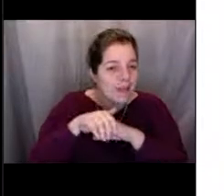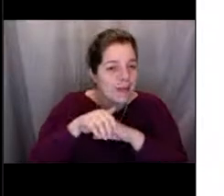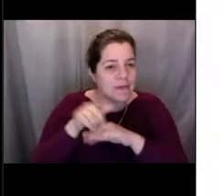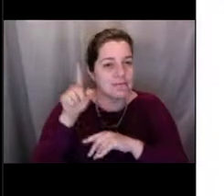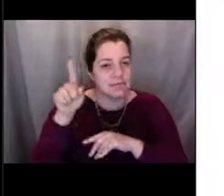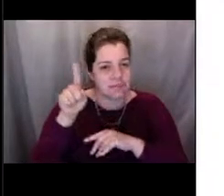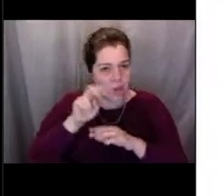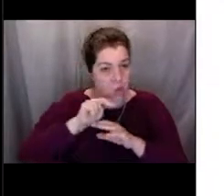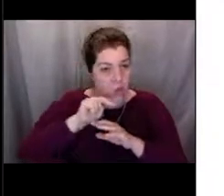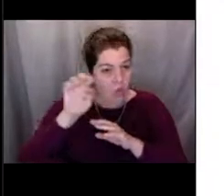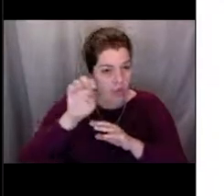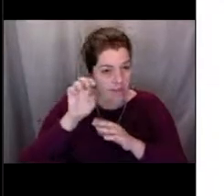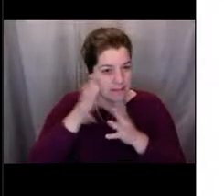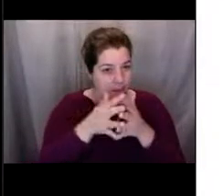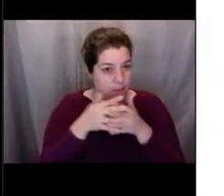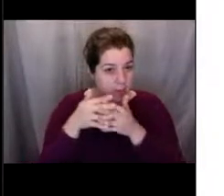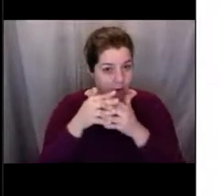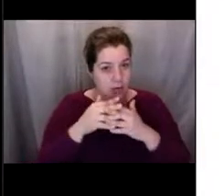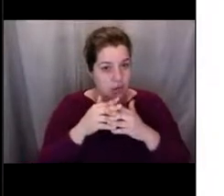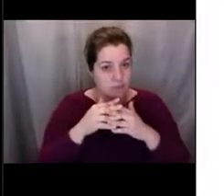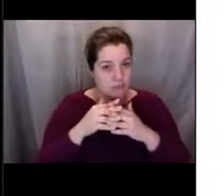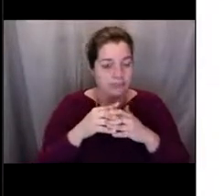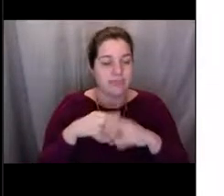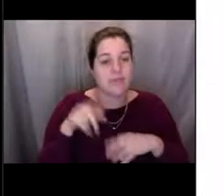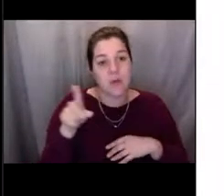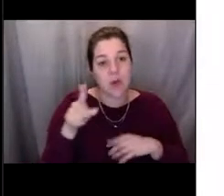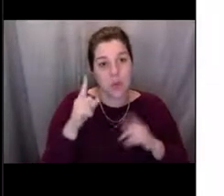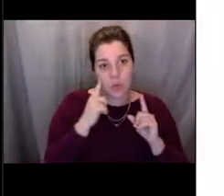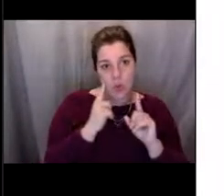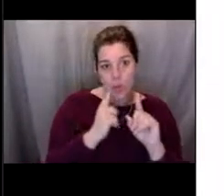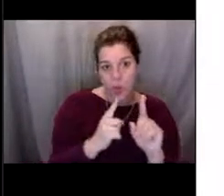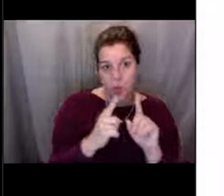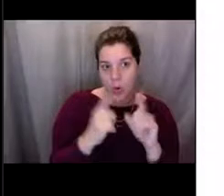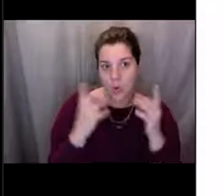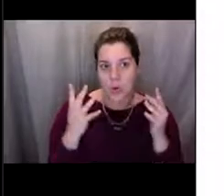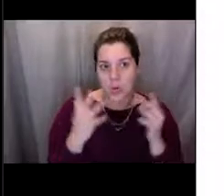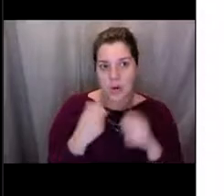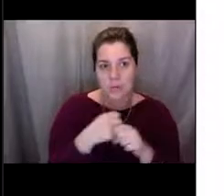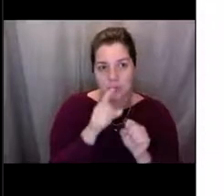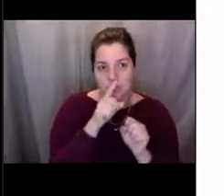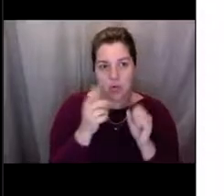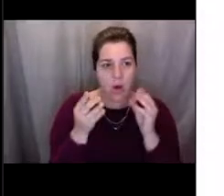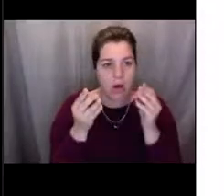so that the endangered right whale won't get caught up in the lobster gear and potentially die.